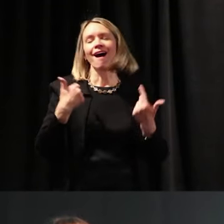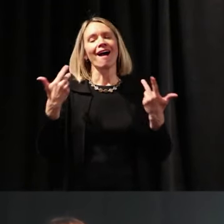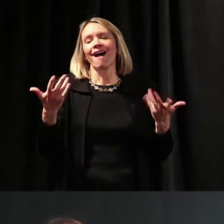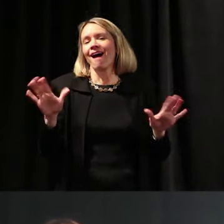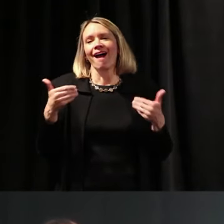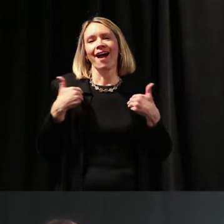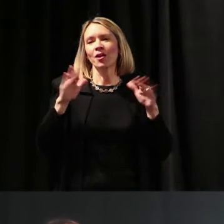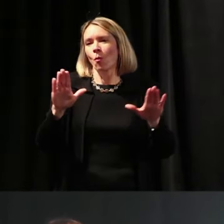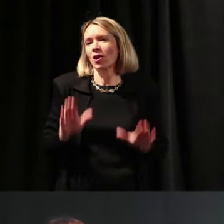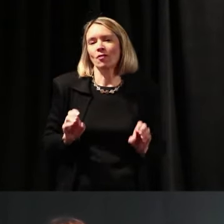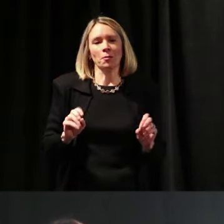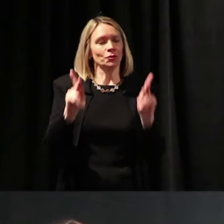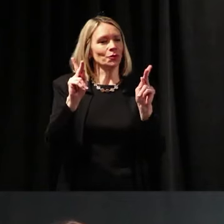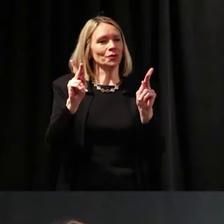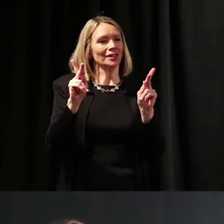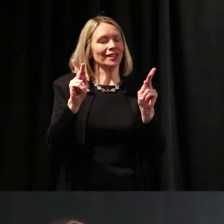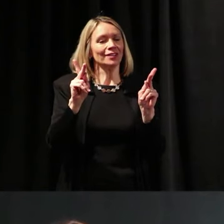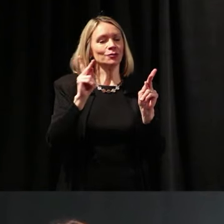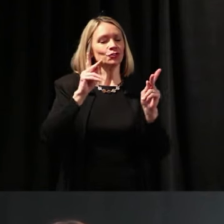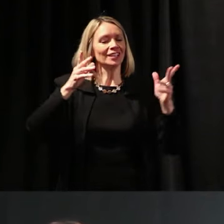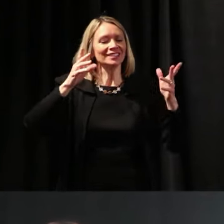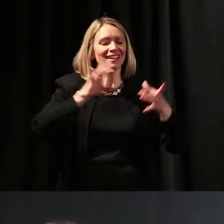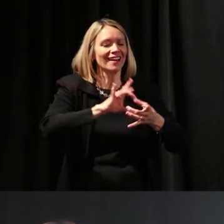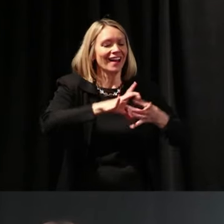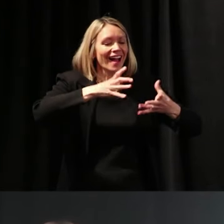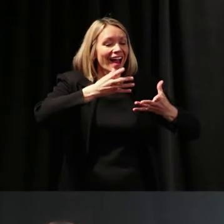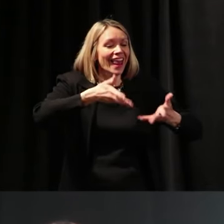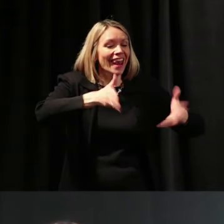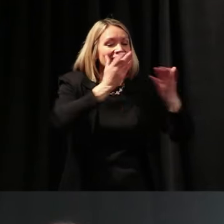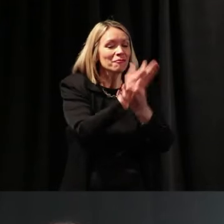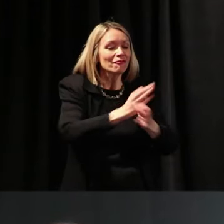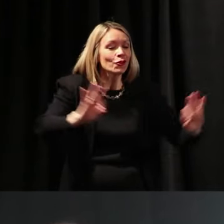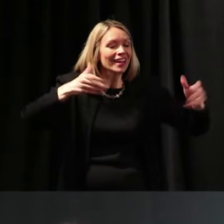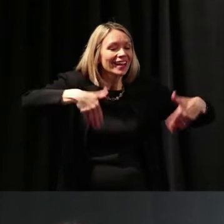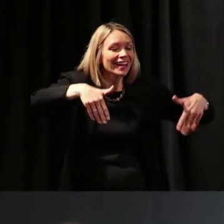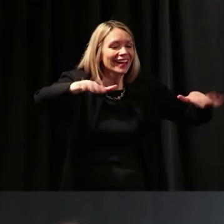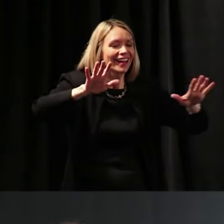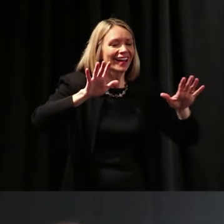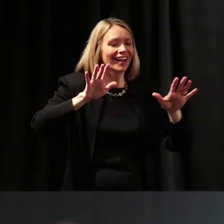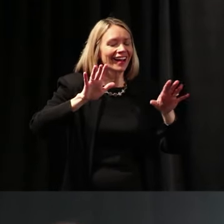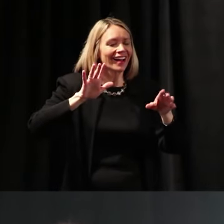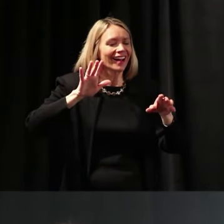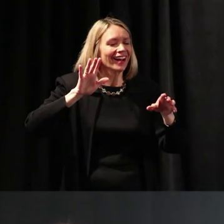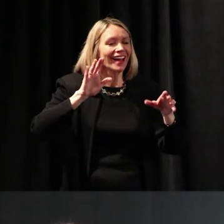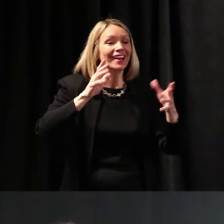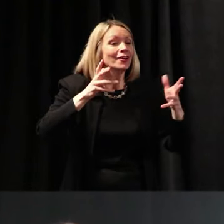to just set them free. You can let them learn. Deaf and hard of hearing kids can learn just as much as hearing kids.